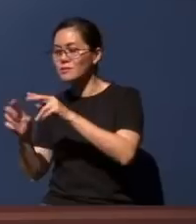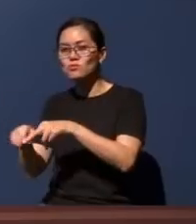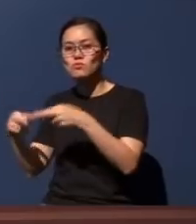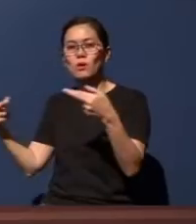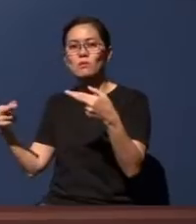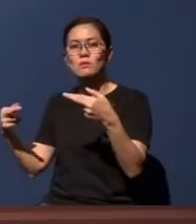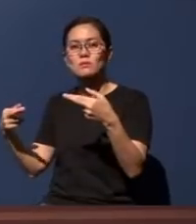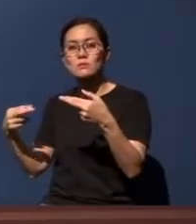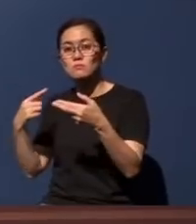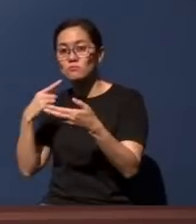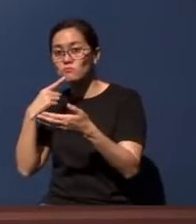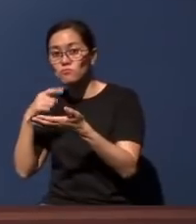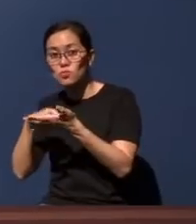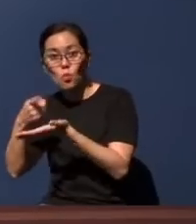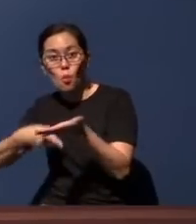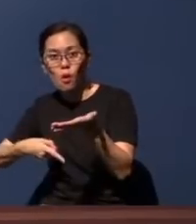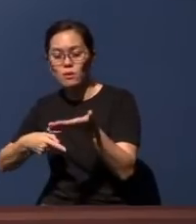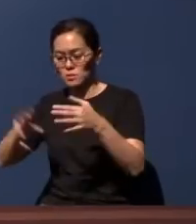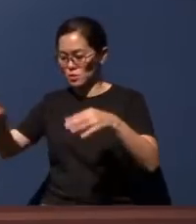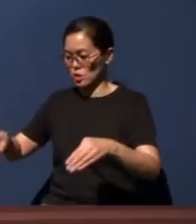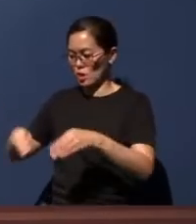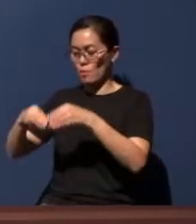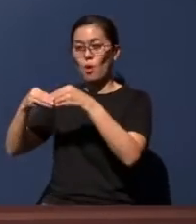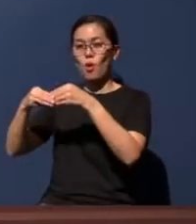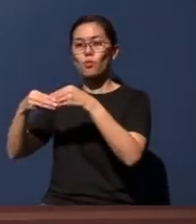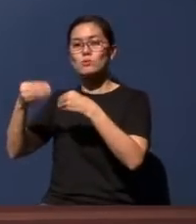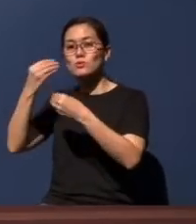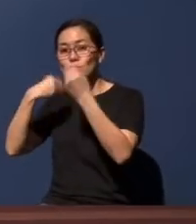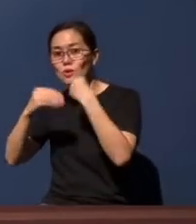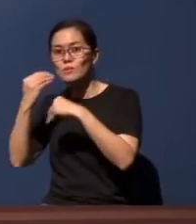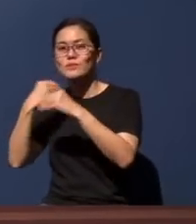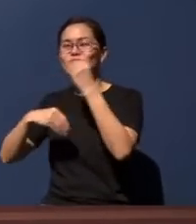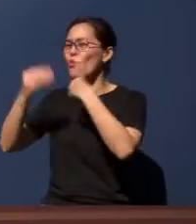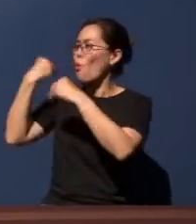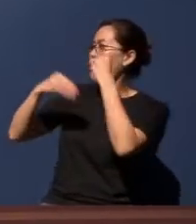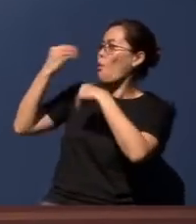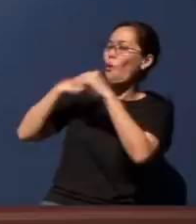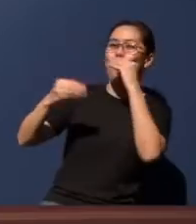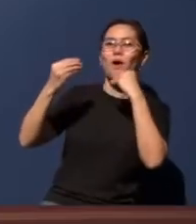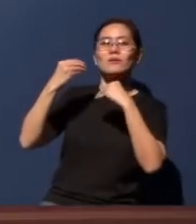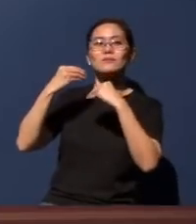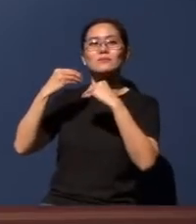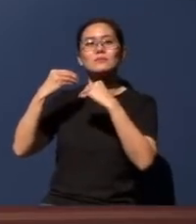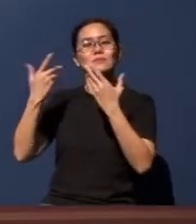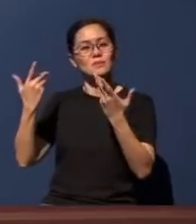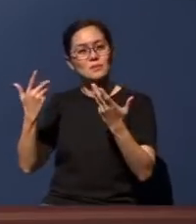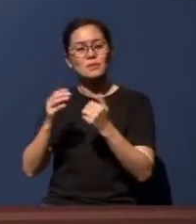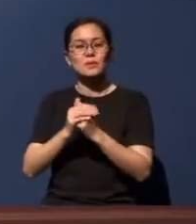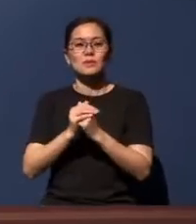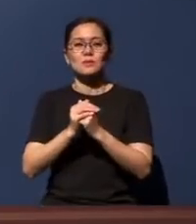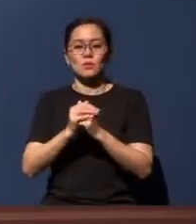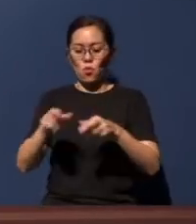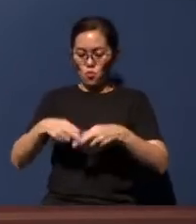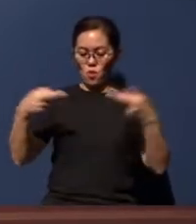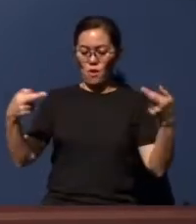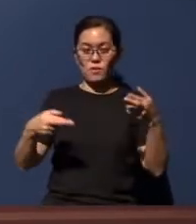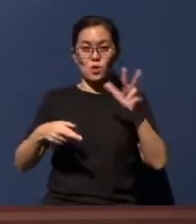supper of the Lamb - another banquet of food. And do you know something? Revelation 3:20 says: 'Behold,